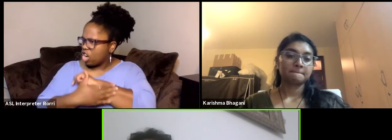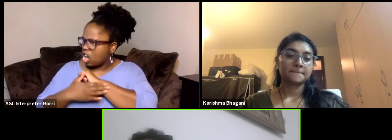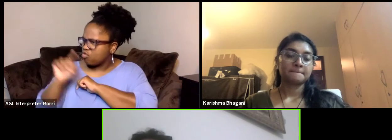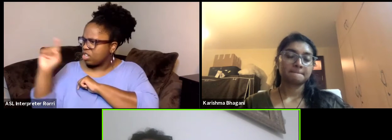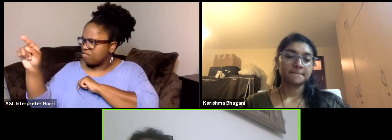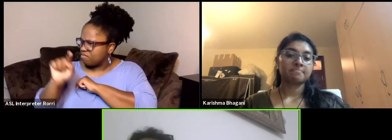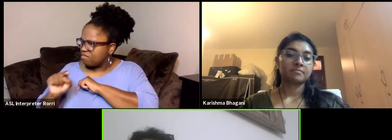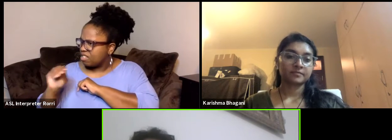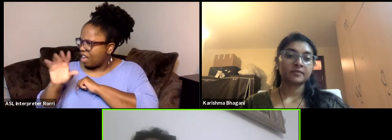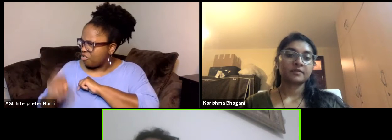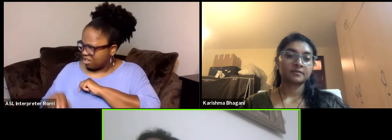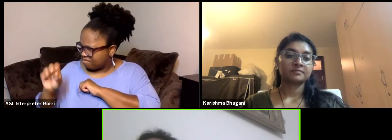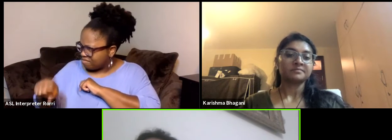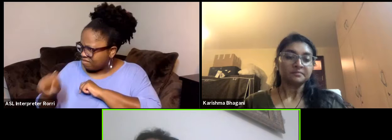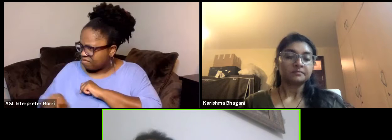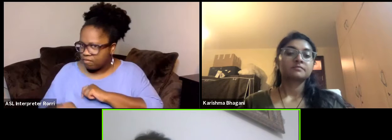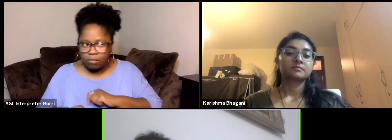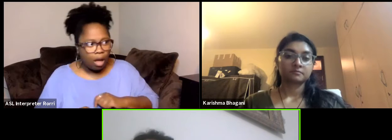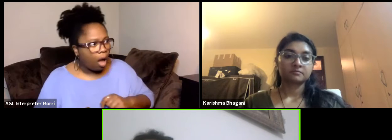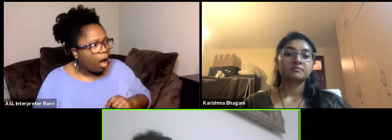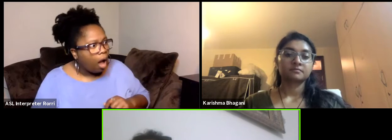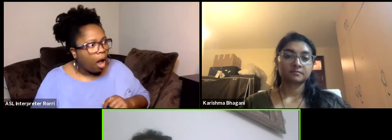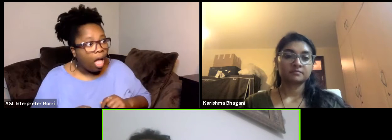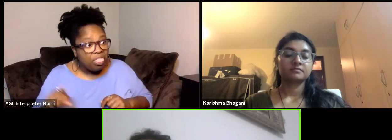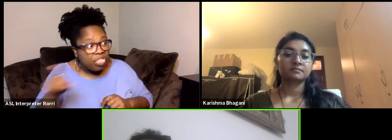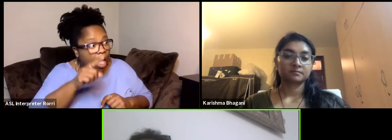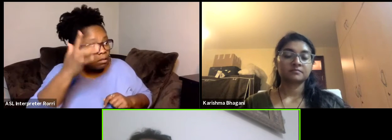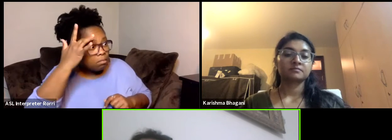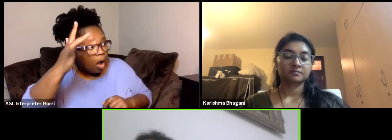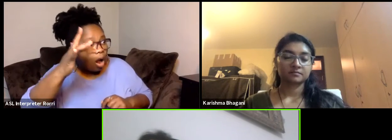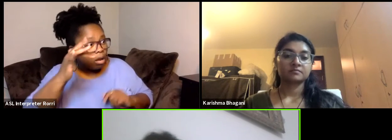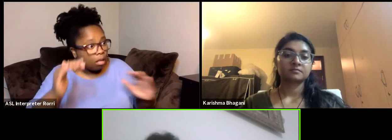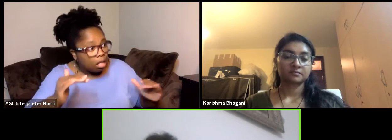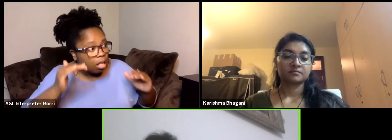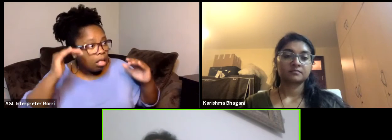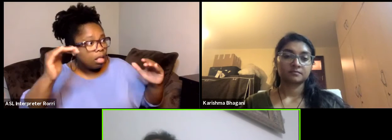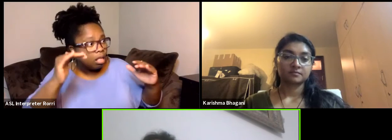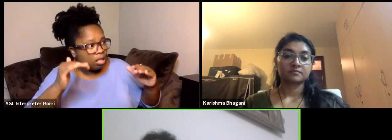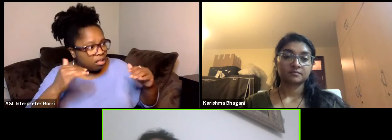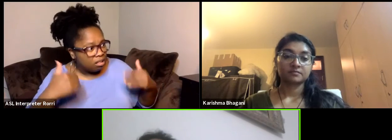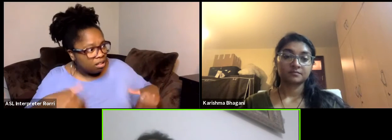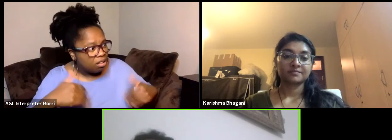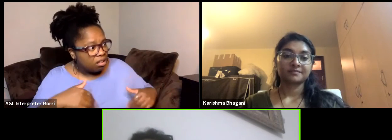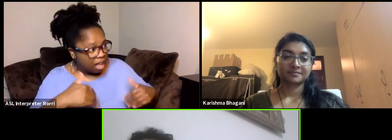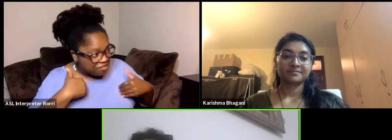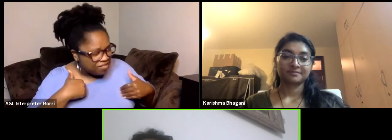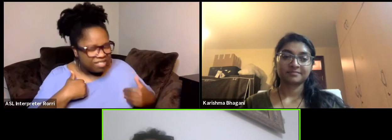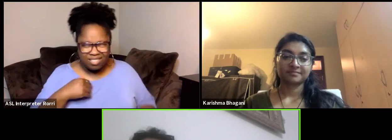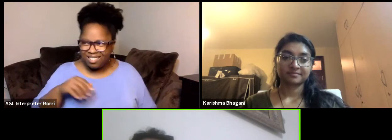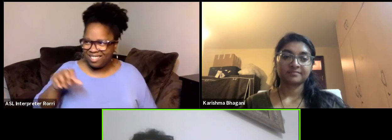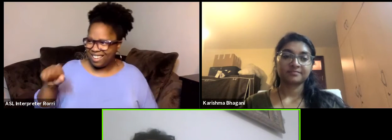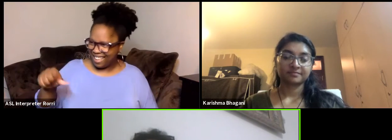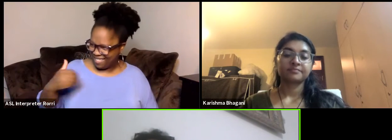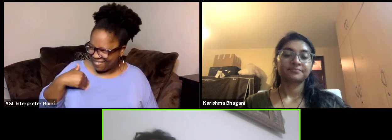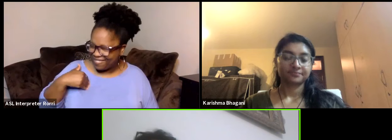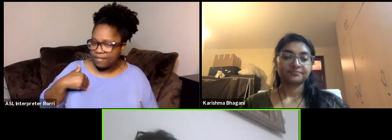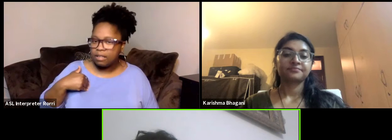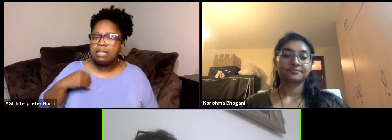that there are that kind of level of knowledge and expertise and the continent, I'm talking 10 years ago now of course people know better the continent.